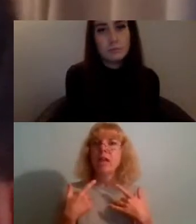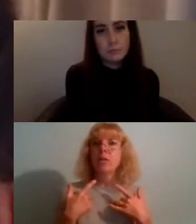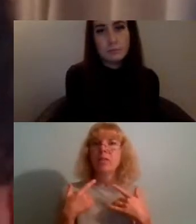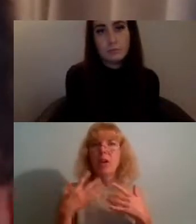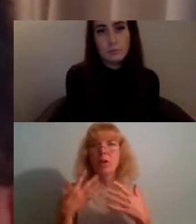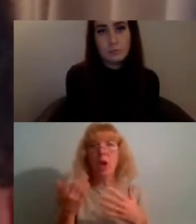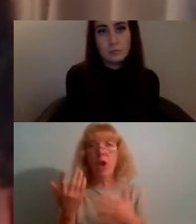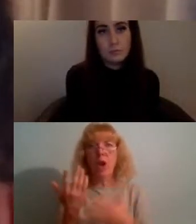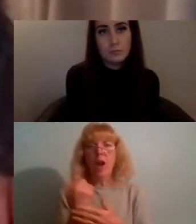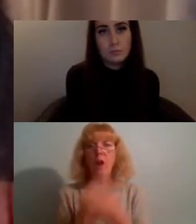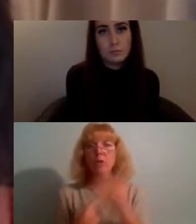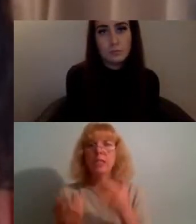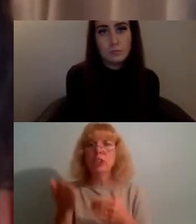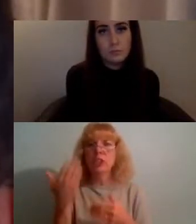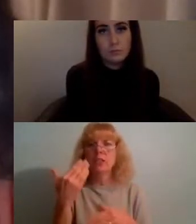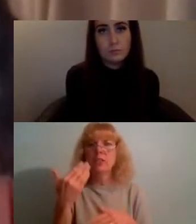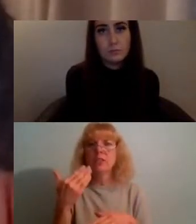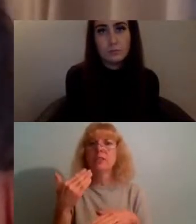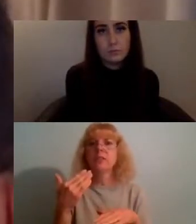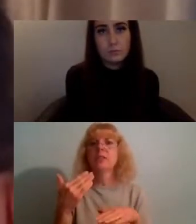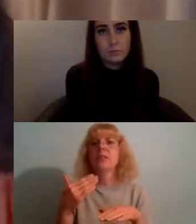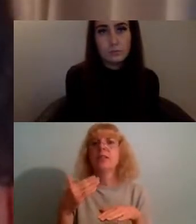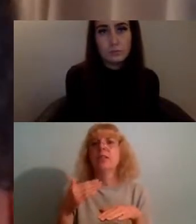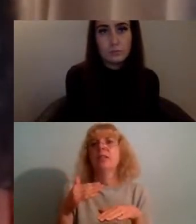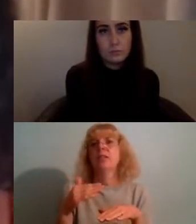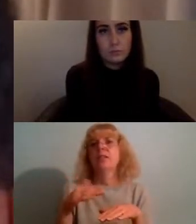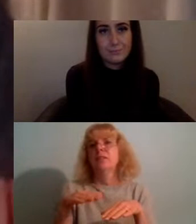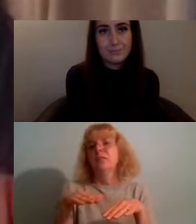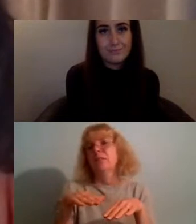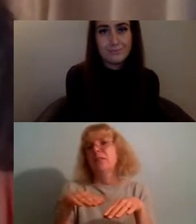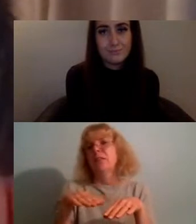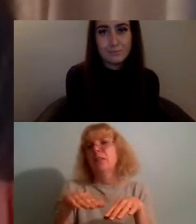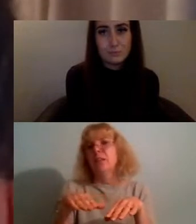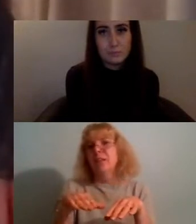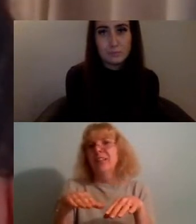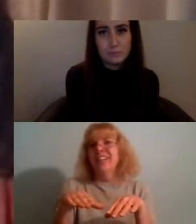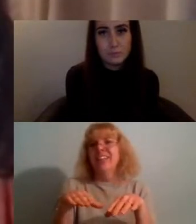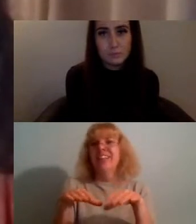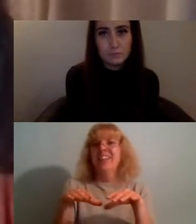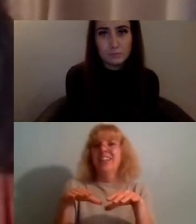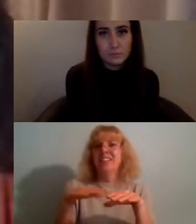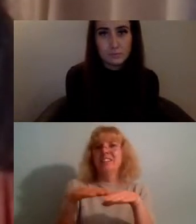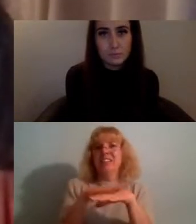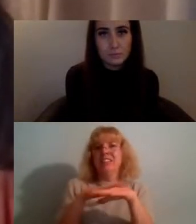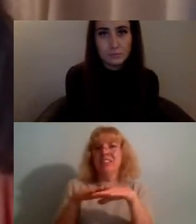the BSL interpreters have told me that I was speaking a little bit fast at the start so I